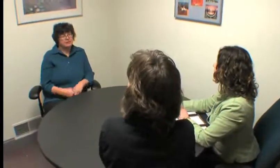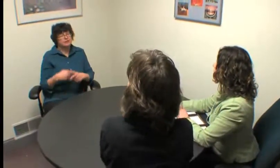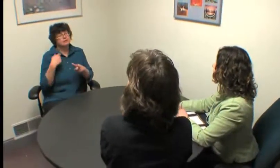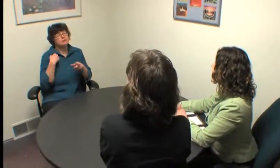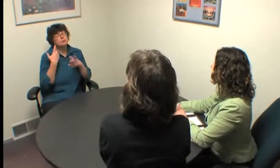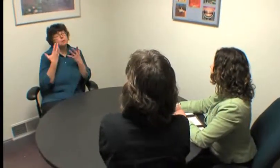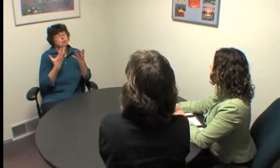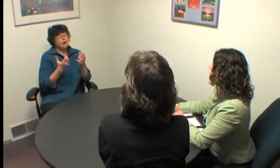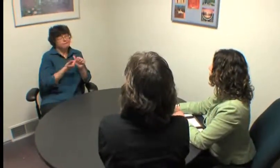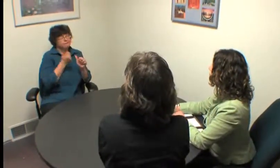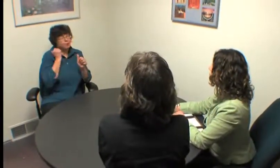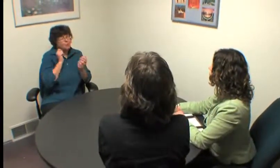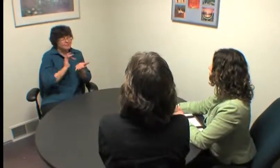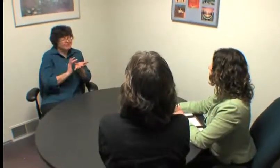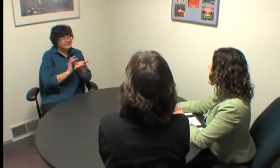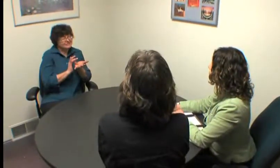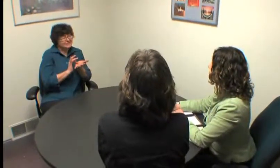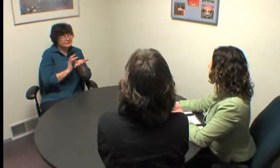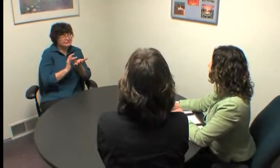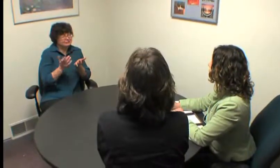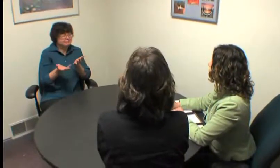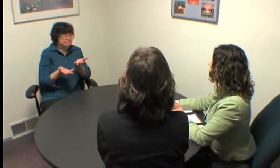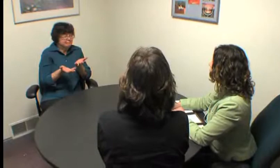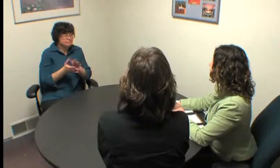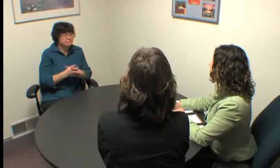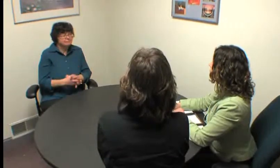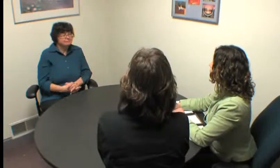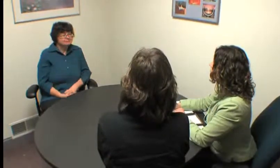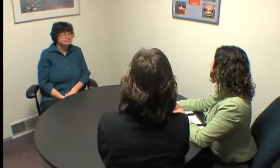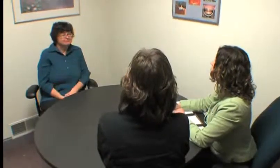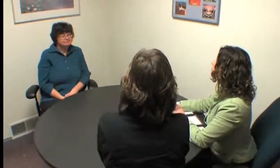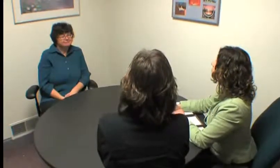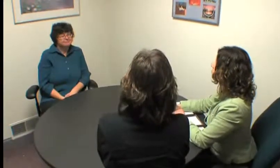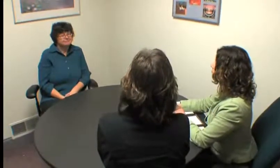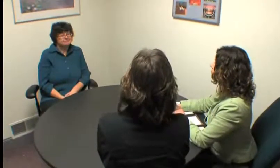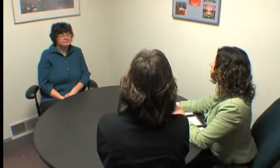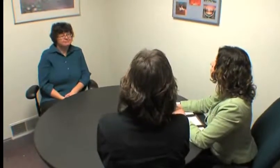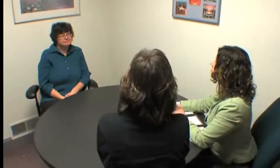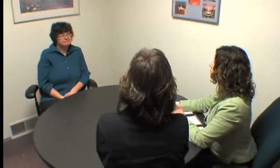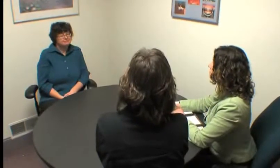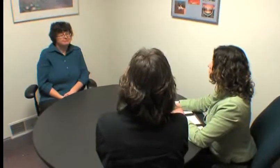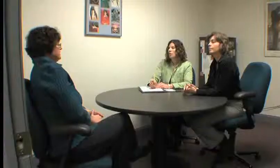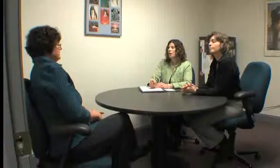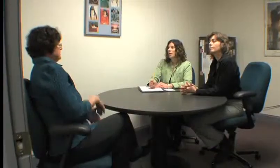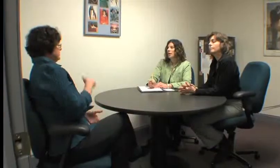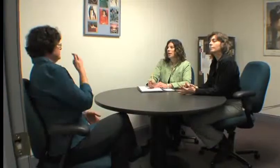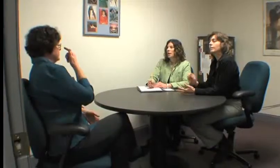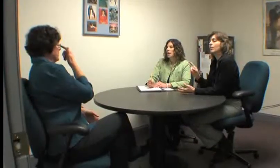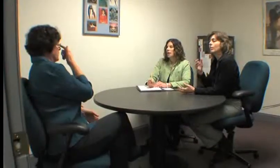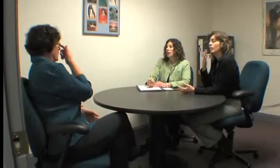WHEN A DEAF WOMAN STAYS IN A SHELTER OR A SAFE HOUSE, THEY'RE USUALLY THE ONLY DEAF WOMAN IN THE HOUSE,